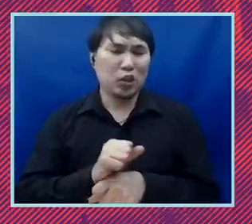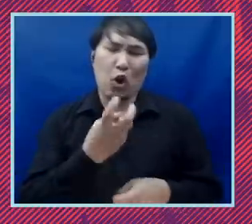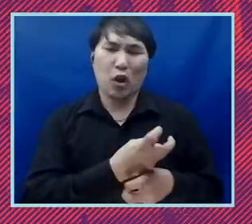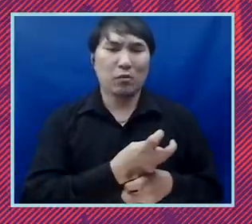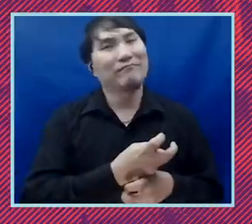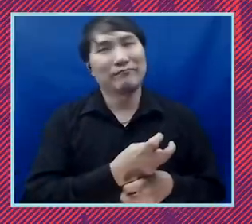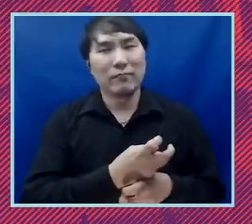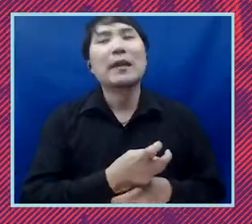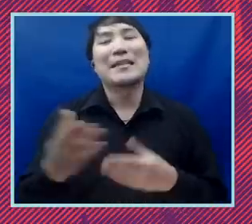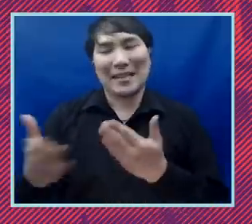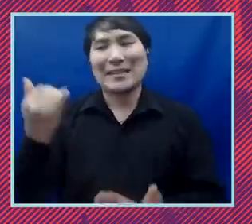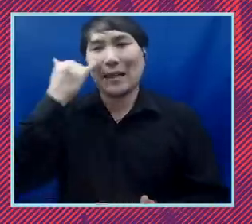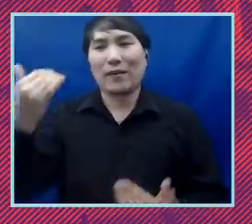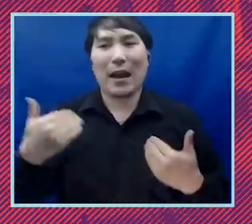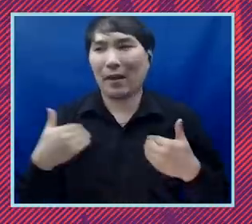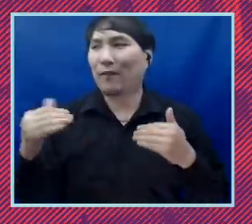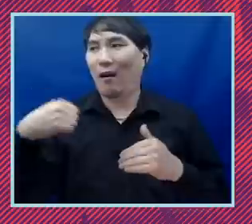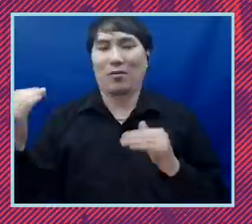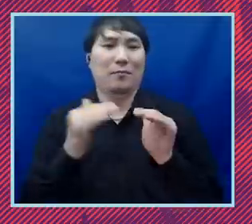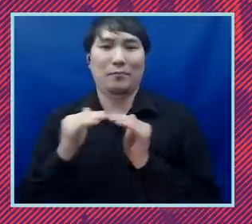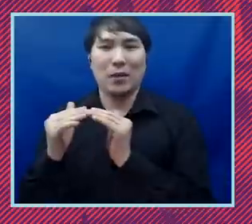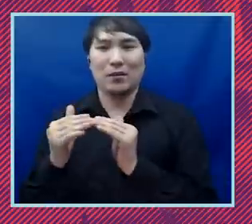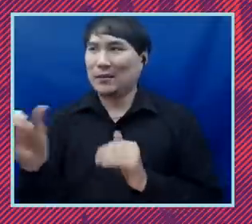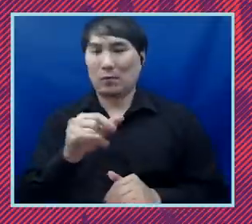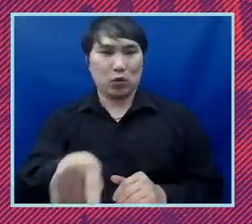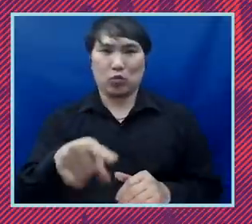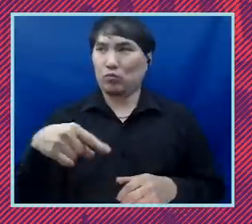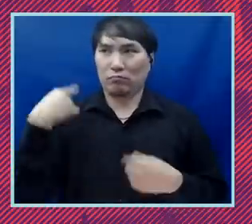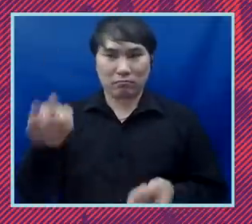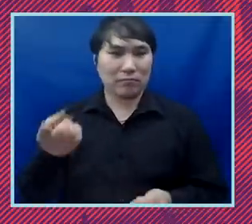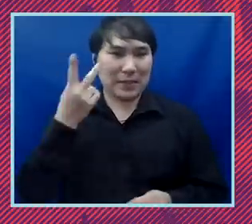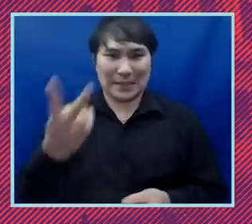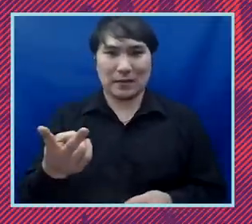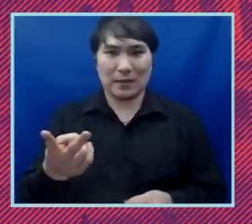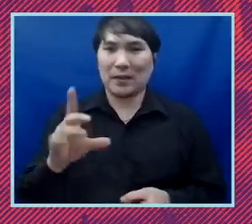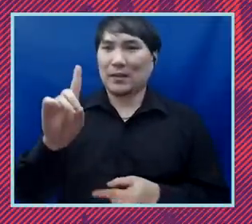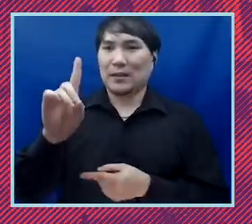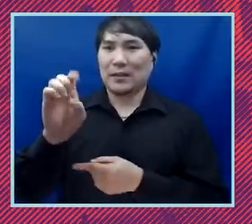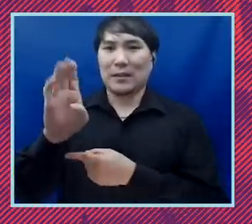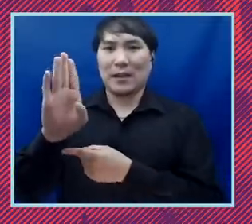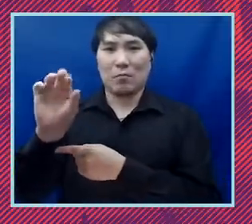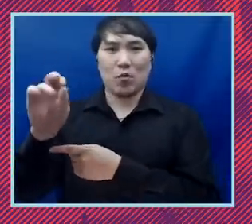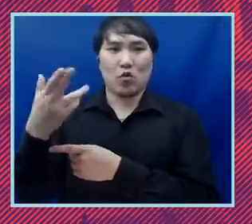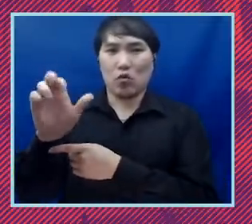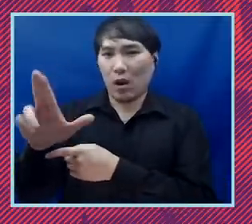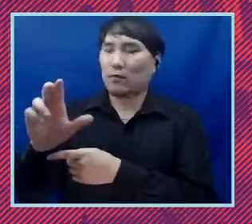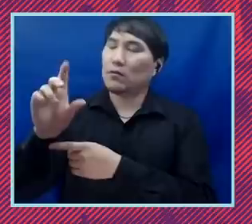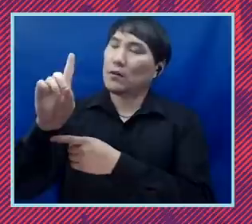colleagues like this and you've just seen you know deborah archer and ronnie newman and sophia lark